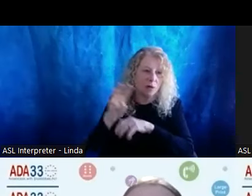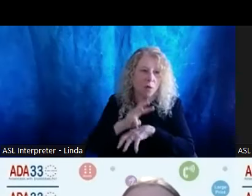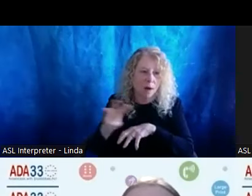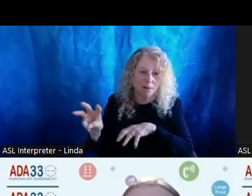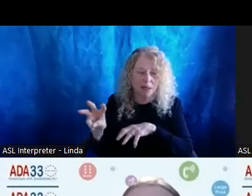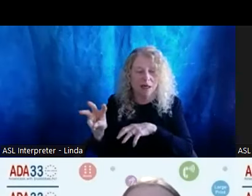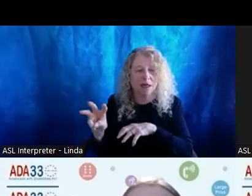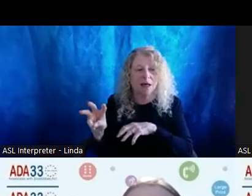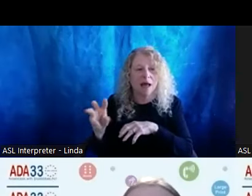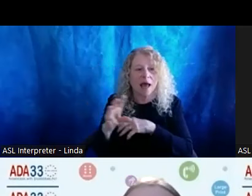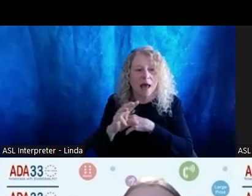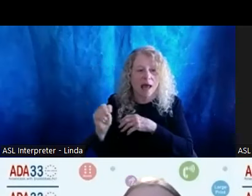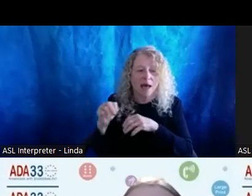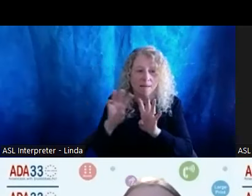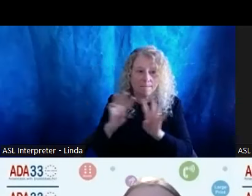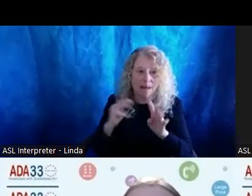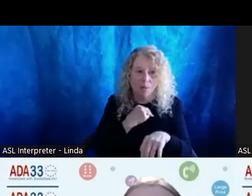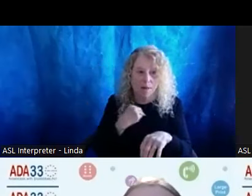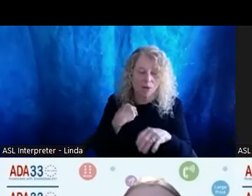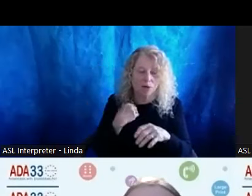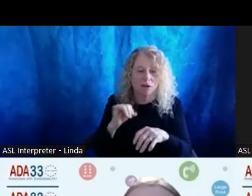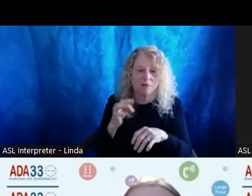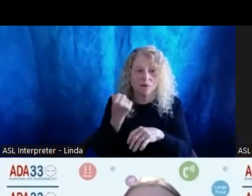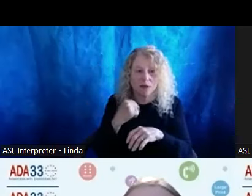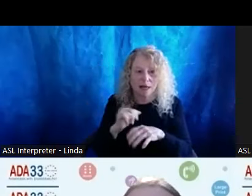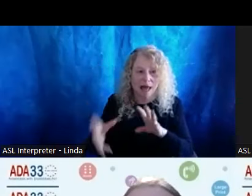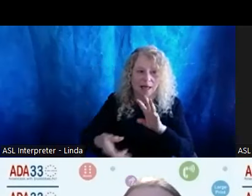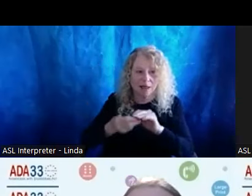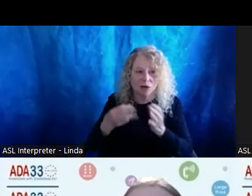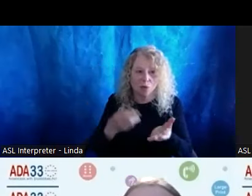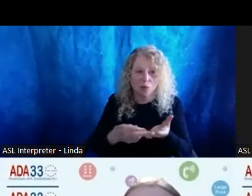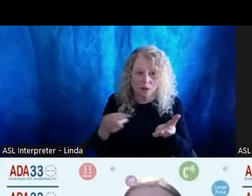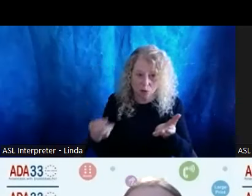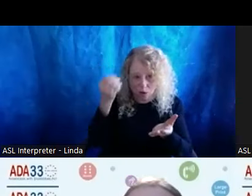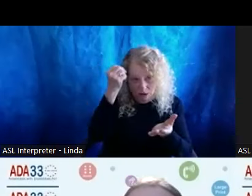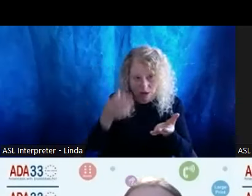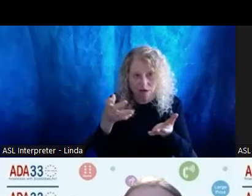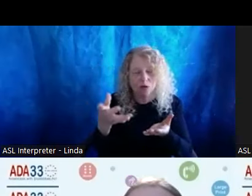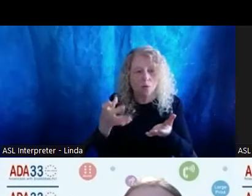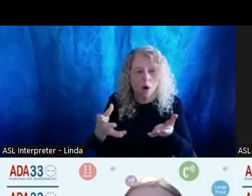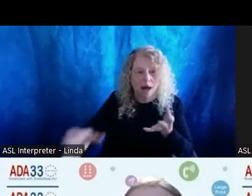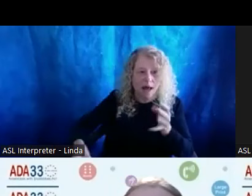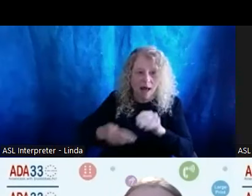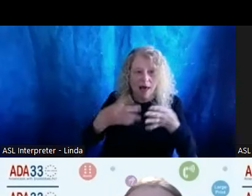And also panel members if there are any additional resources that you want listed and included with